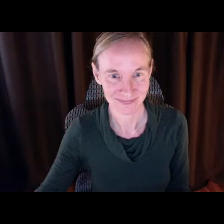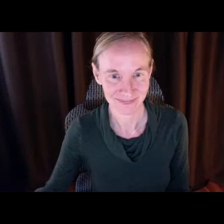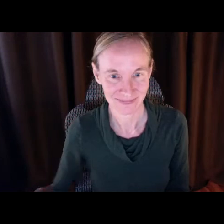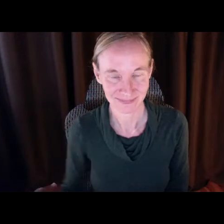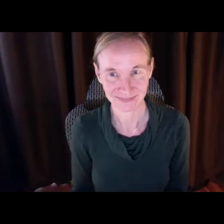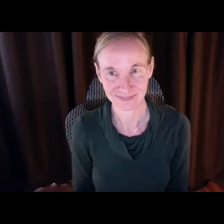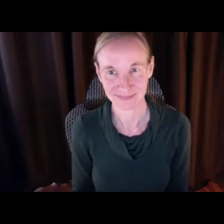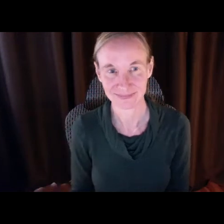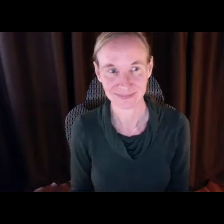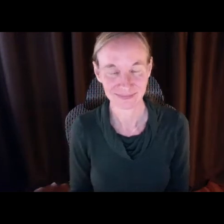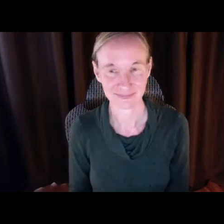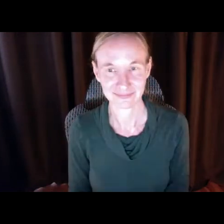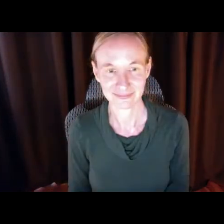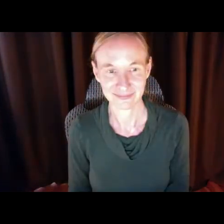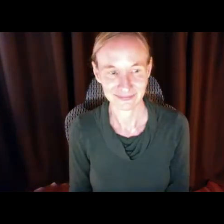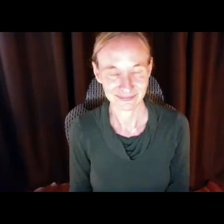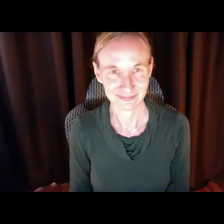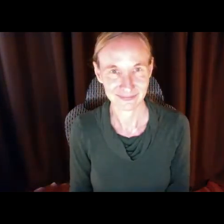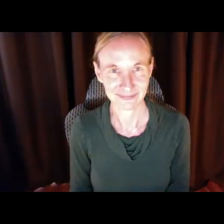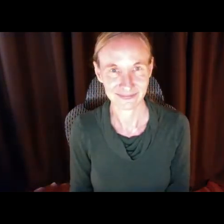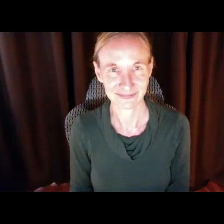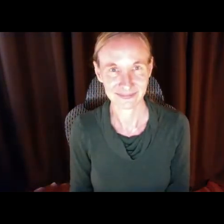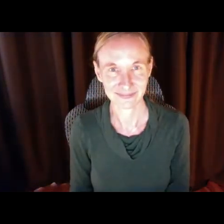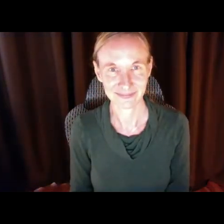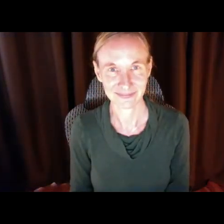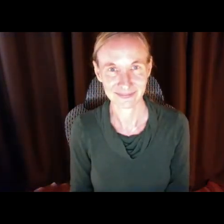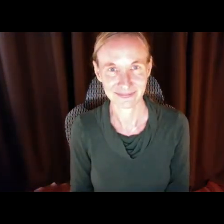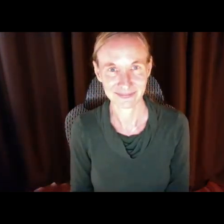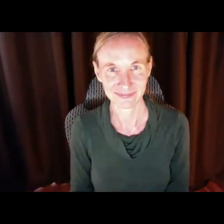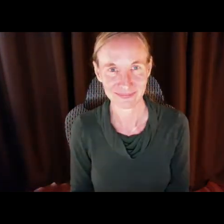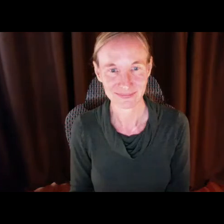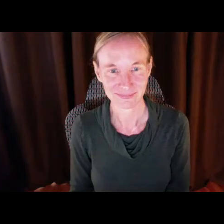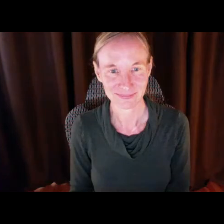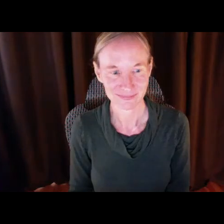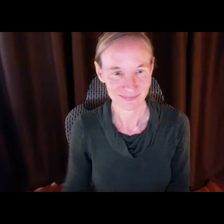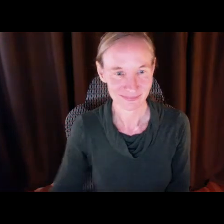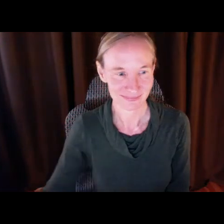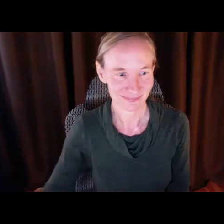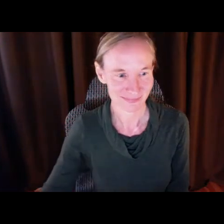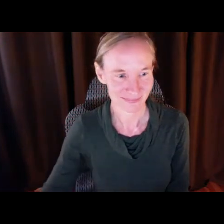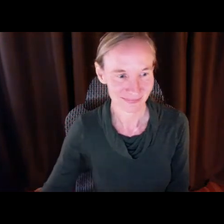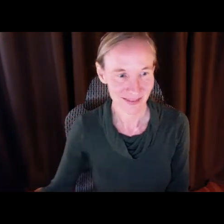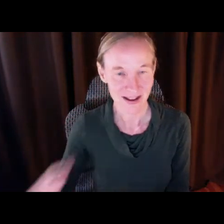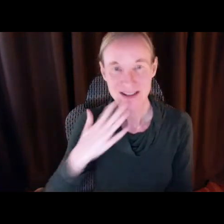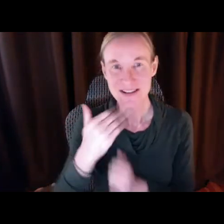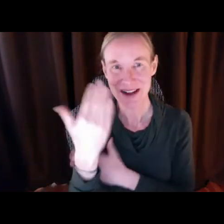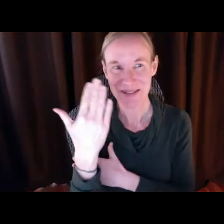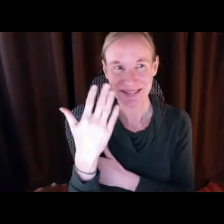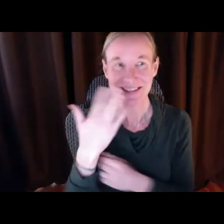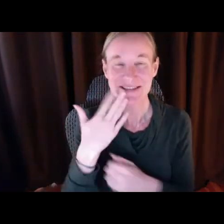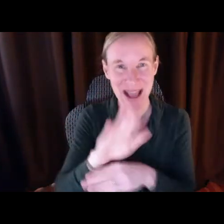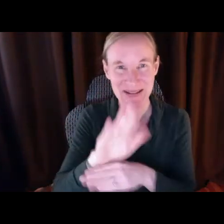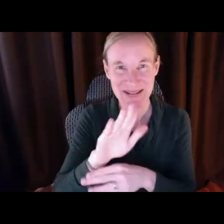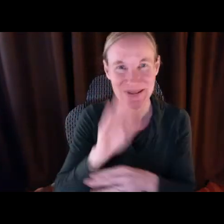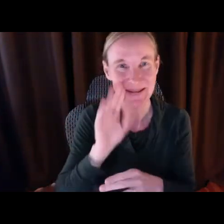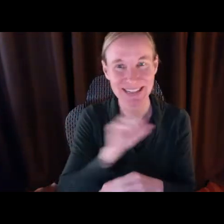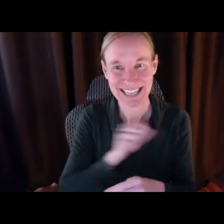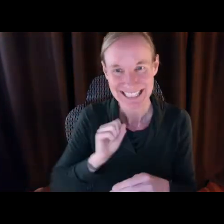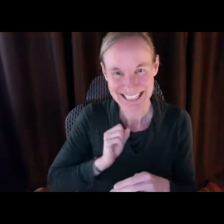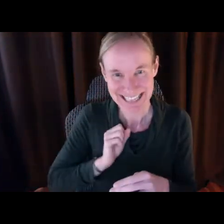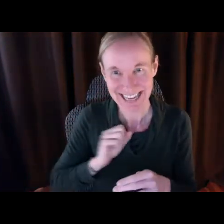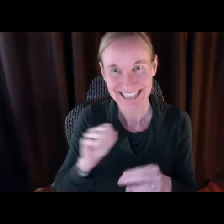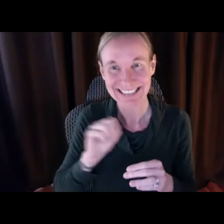him now.